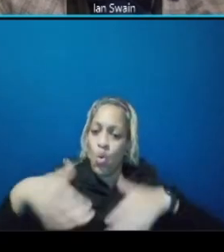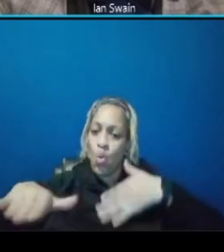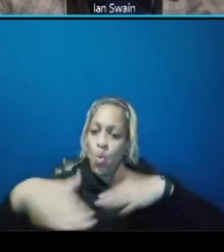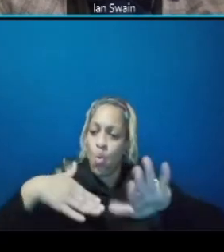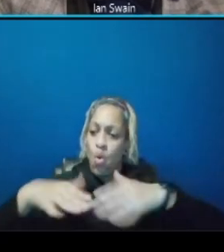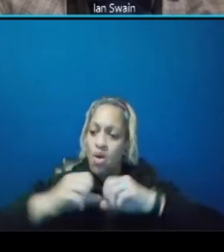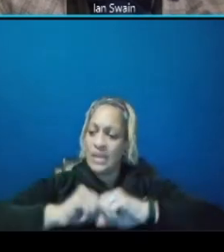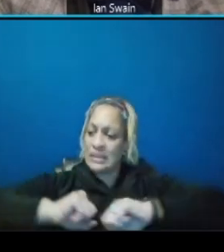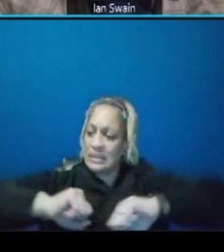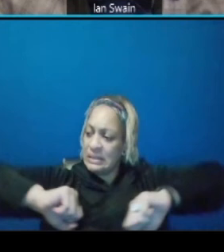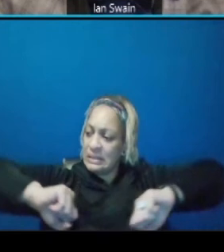yes